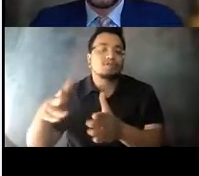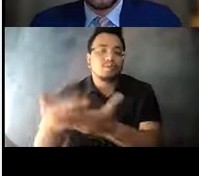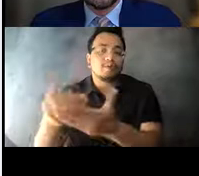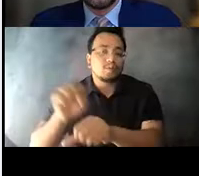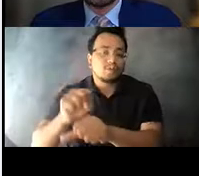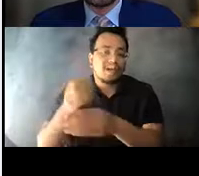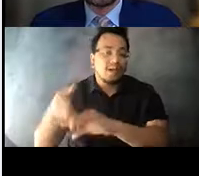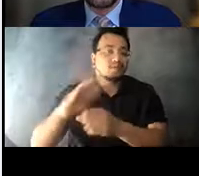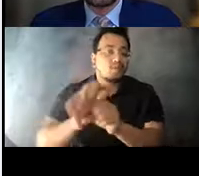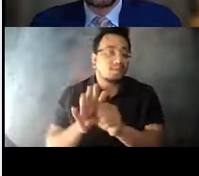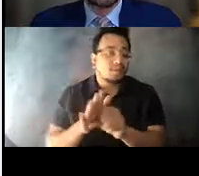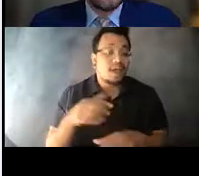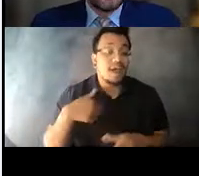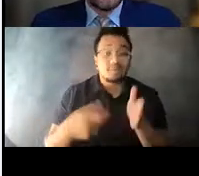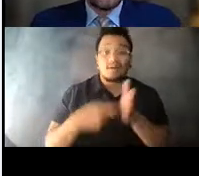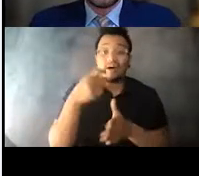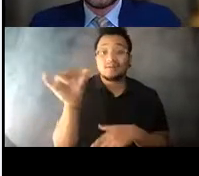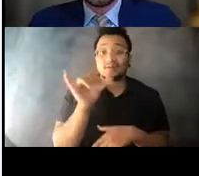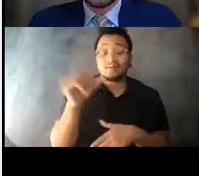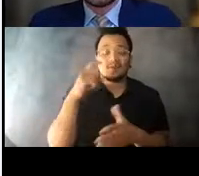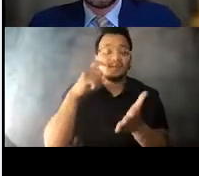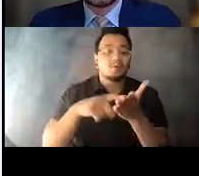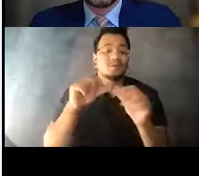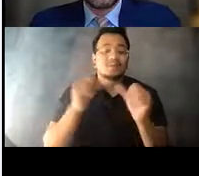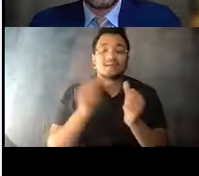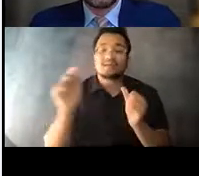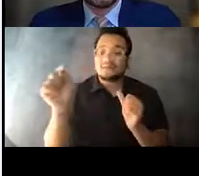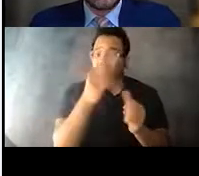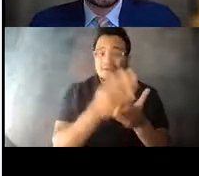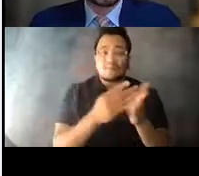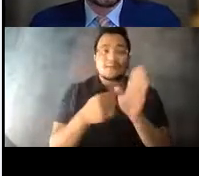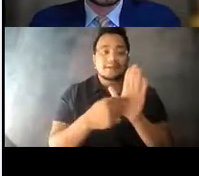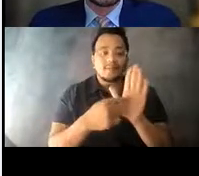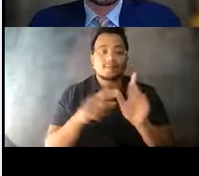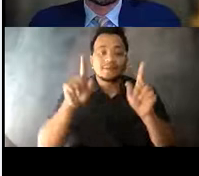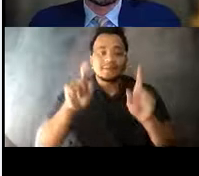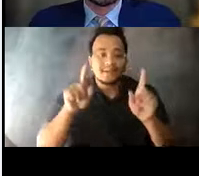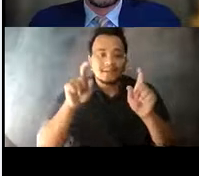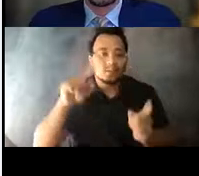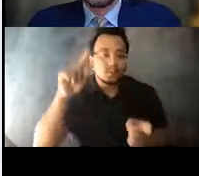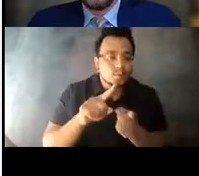14:32:55 You know, we've seen some agencies and saw some examples here today look at piloting reduced or even free fares.